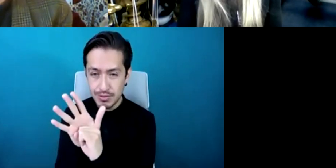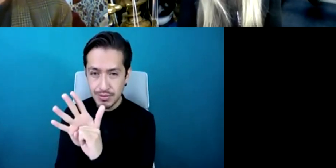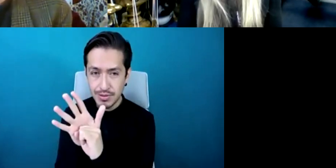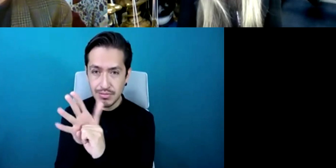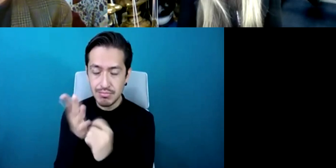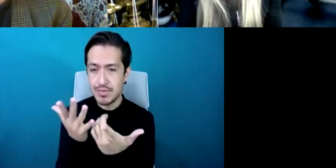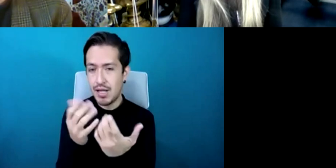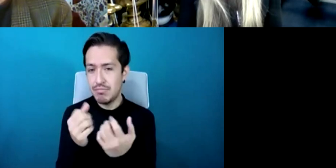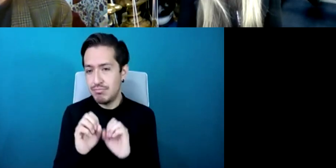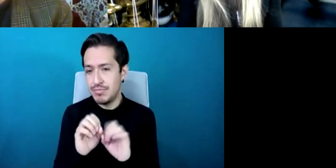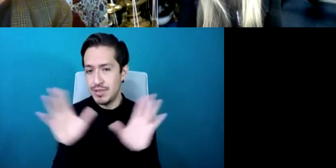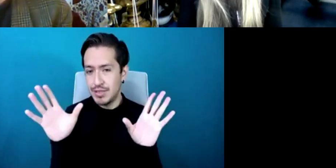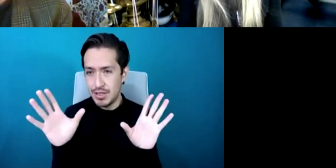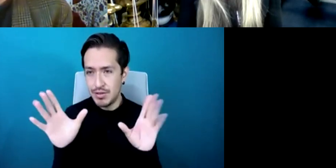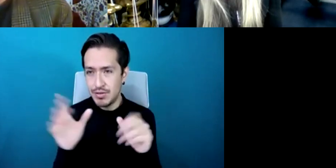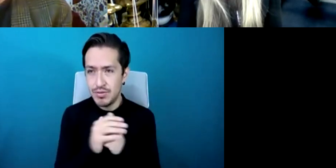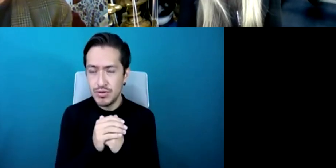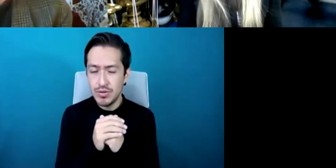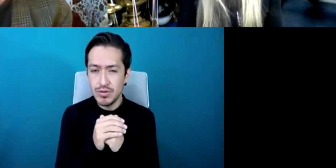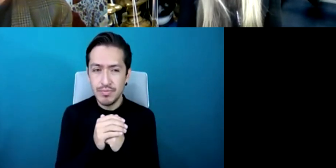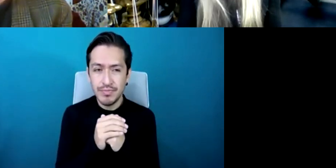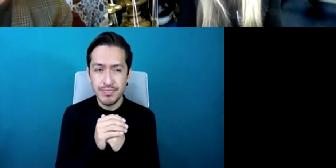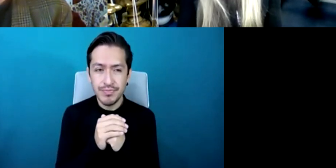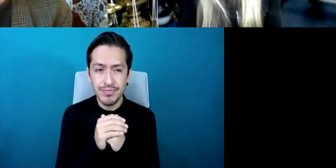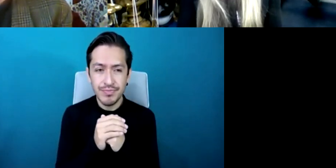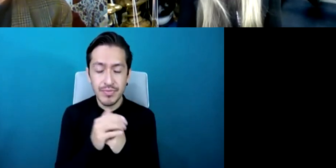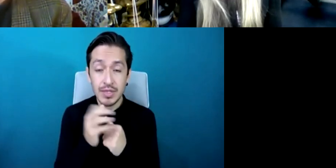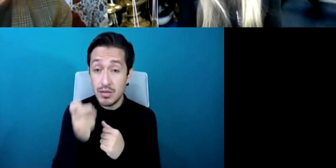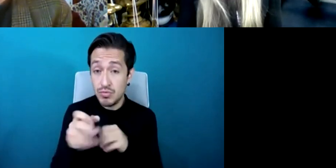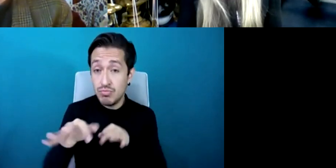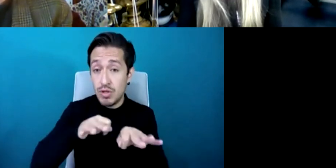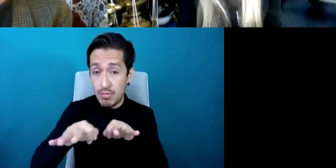a word one might expect from you and it is a word that we will of course come back to .